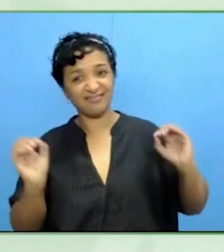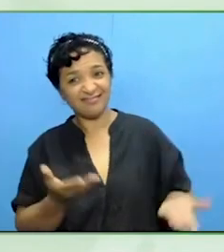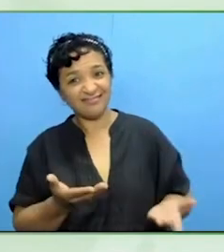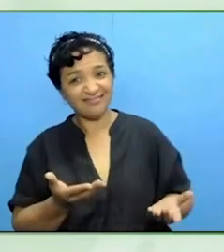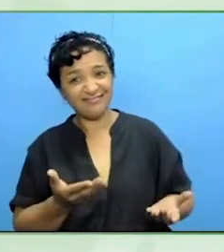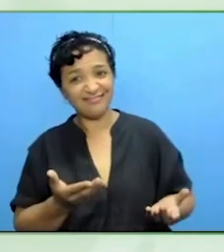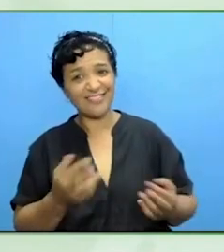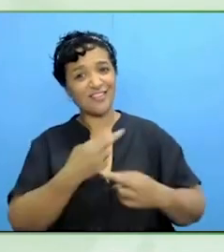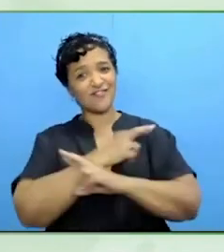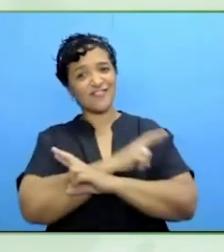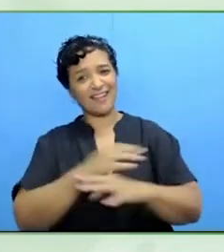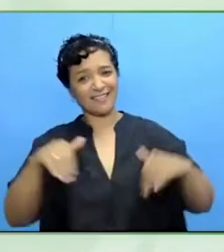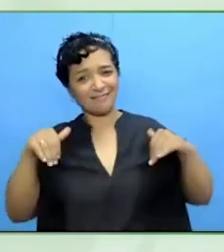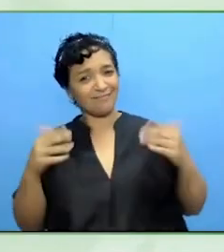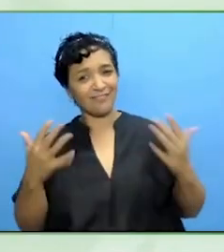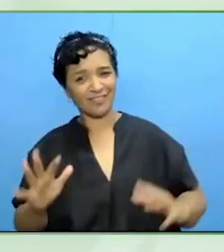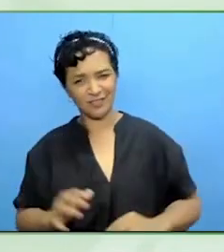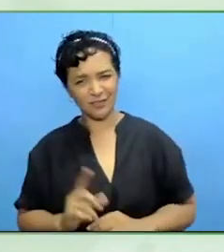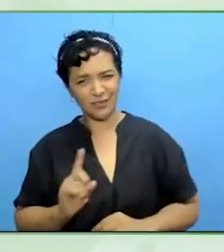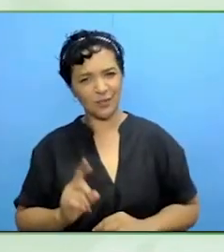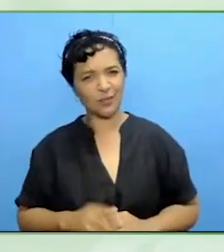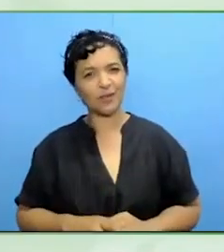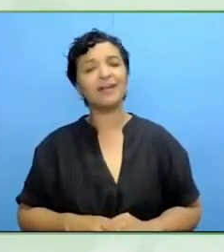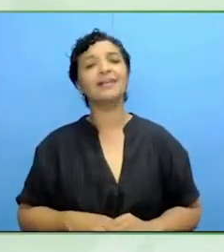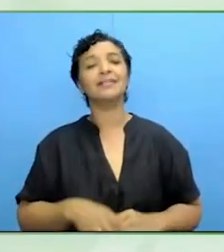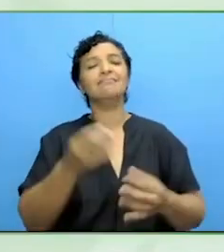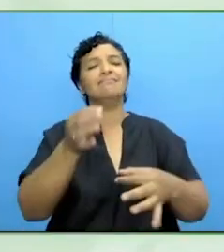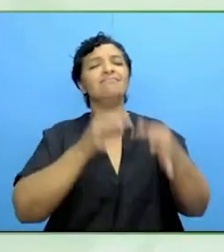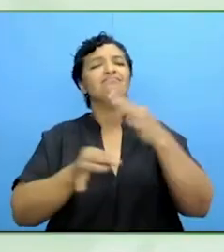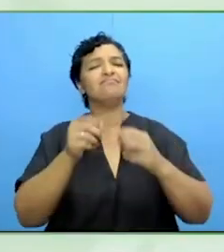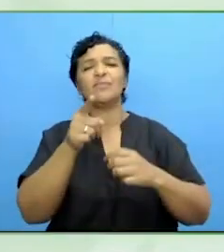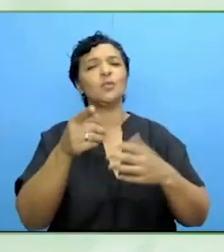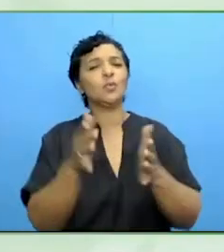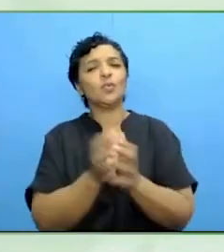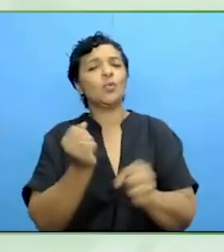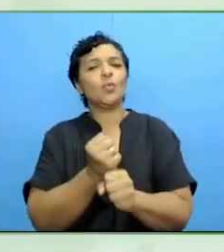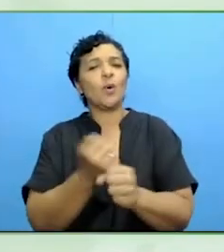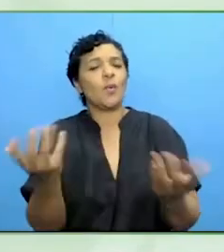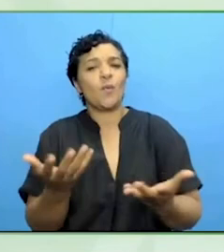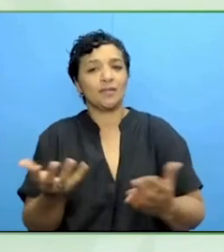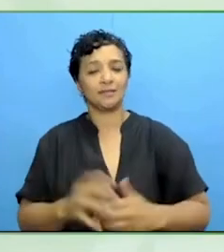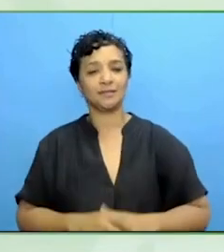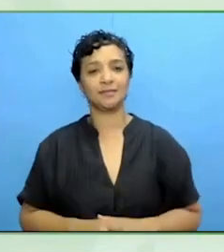Tell us briefly about what you are doing. Also, for other people trying to start these big issues, starting